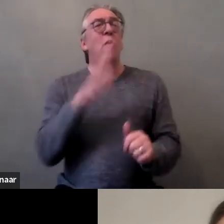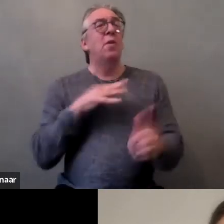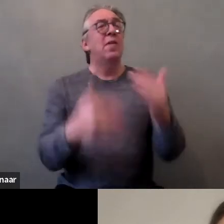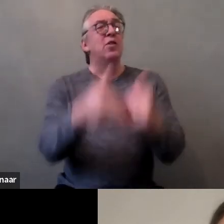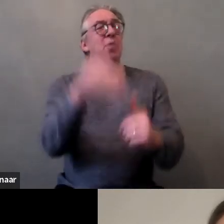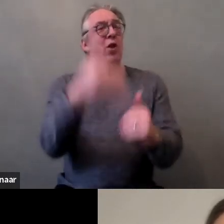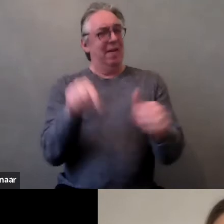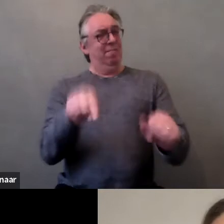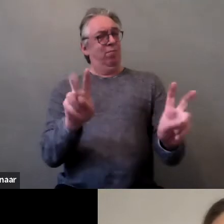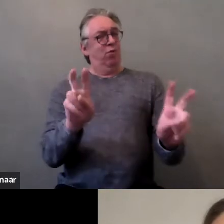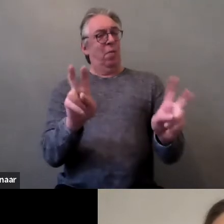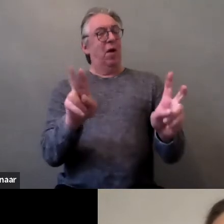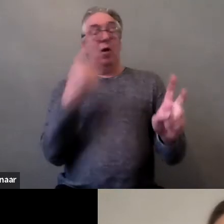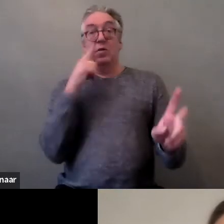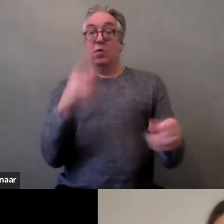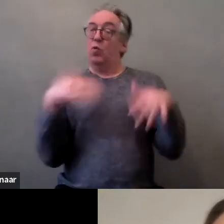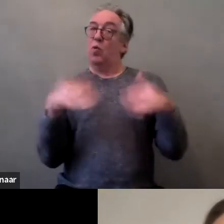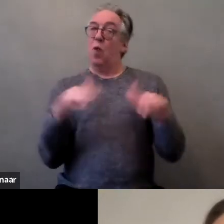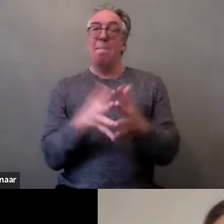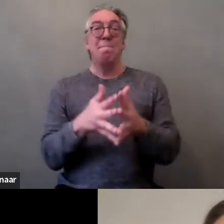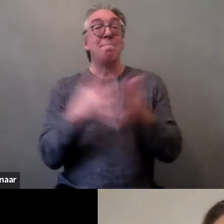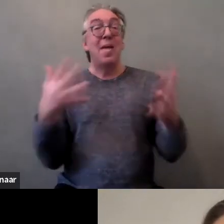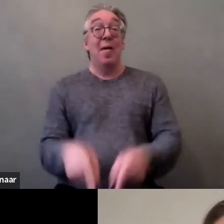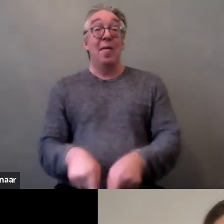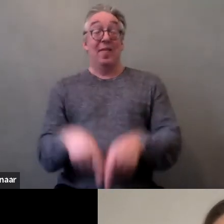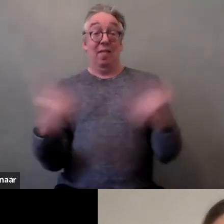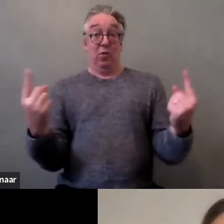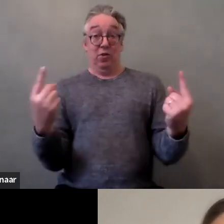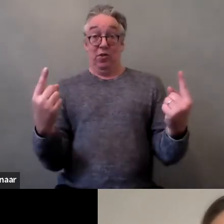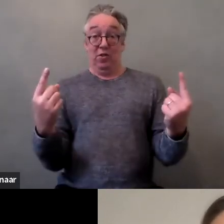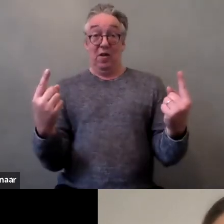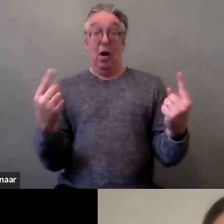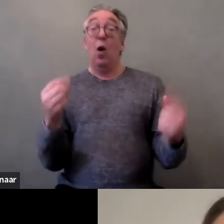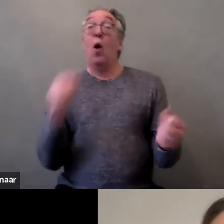in the divergence between the prevalence of violence of women experiences